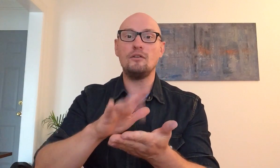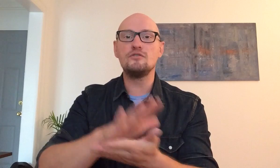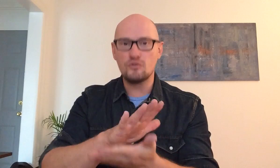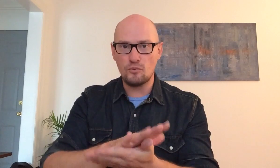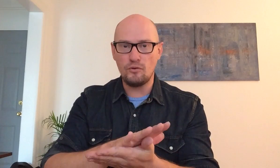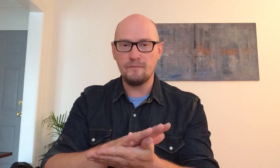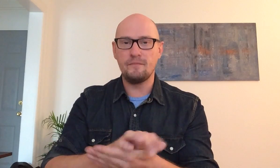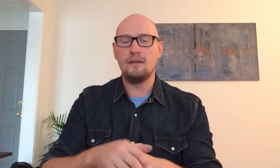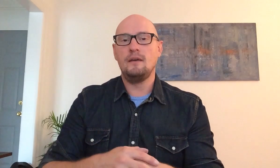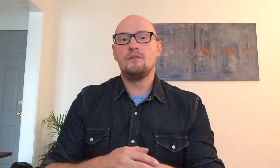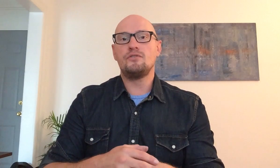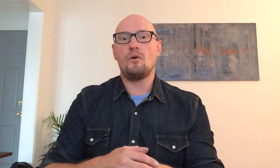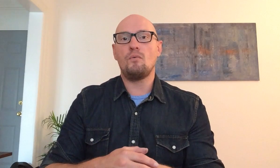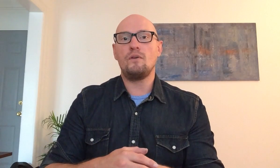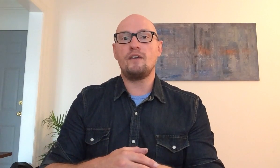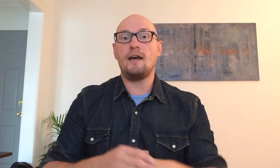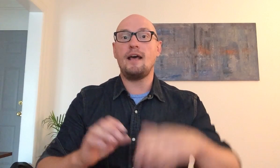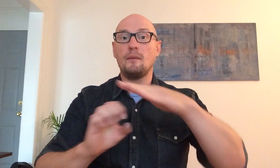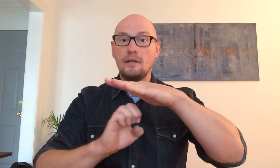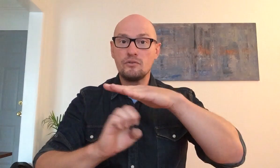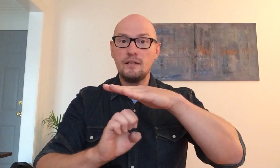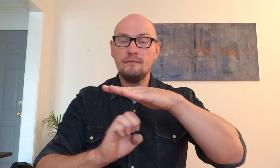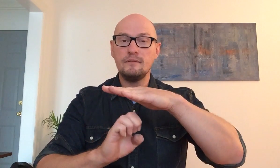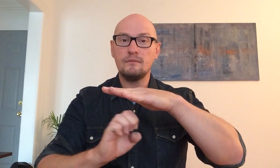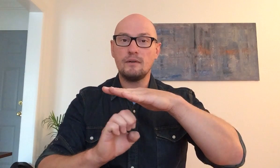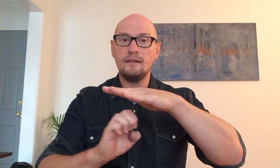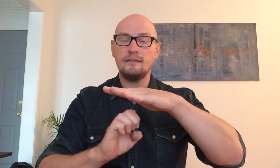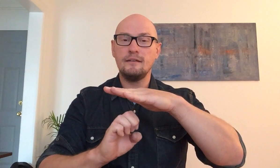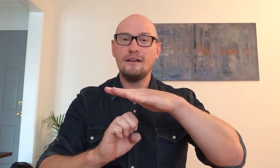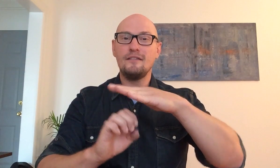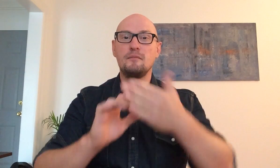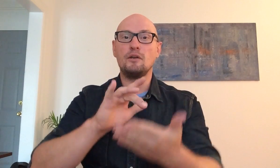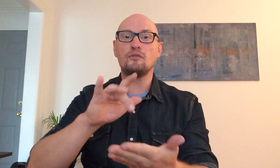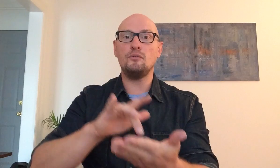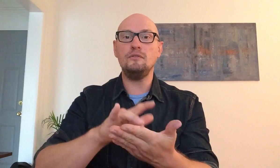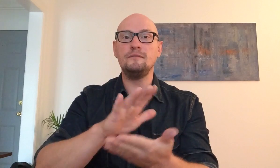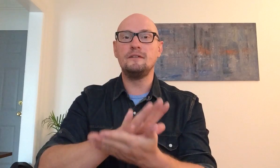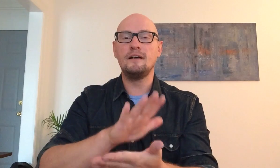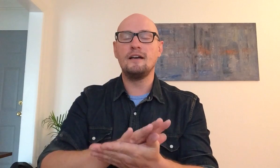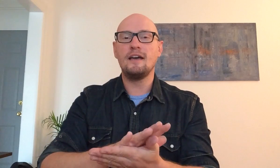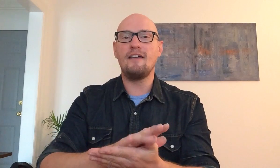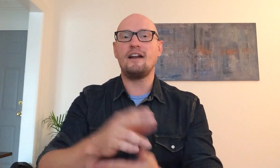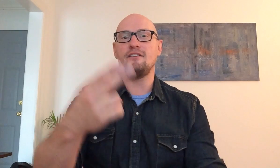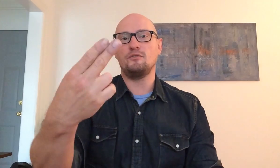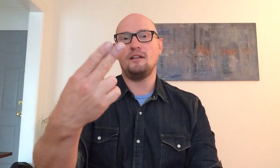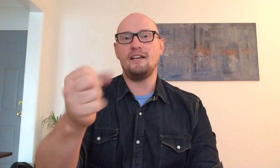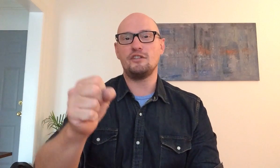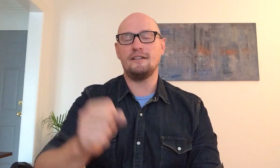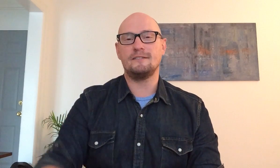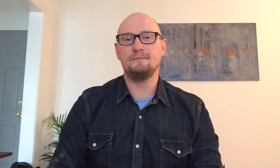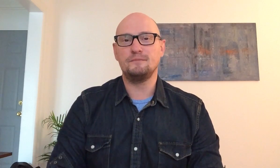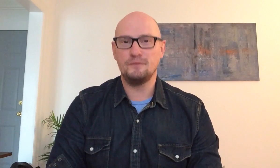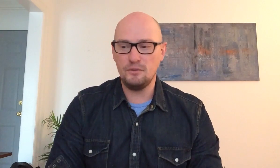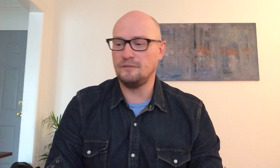school so we've got elementary right in middle school and in high school HS cool